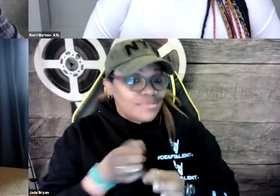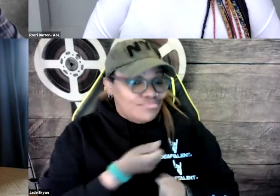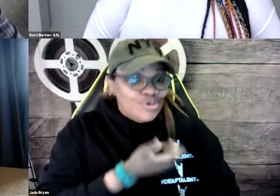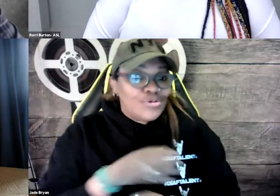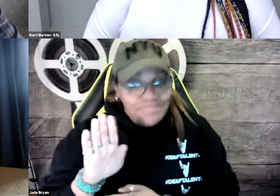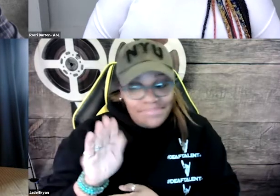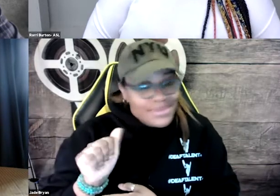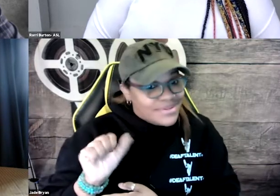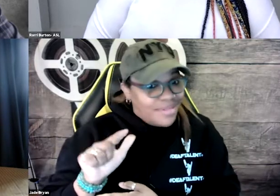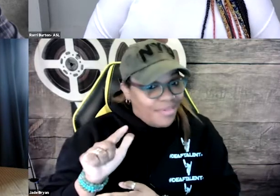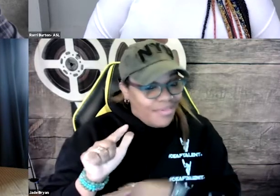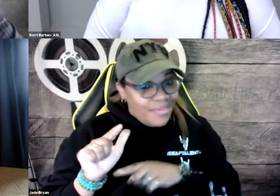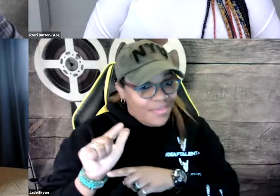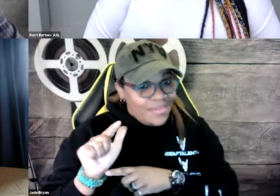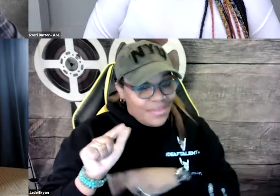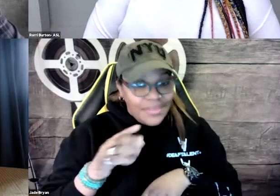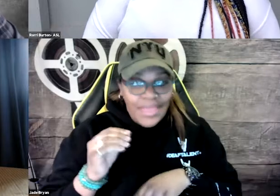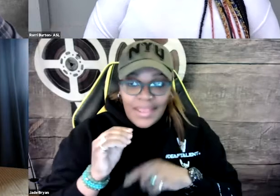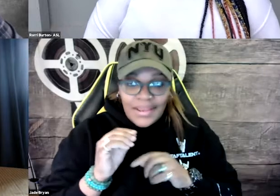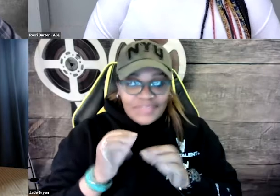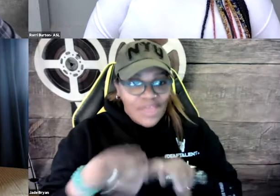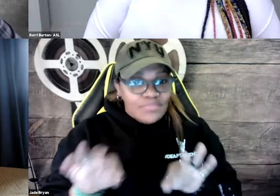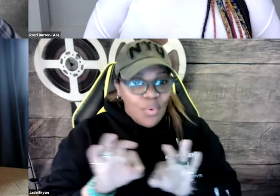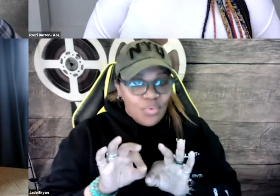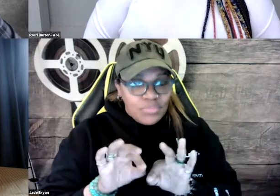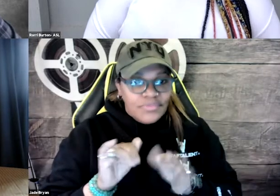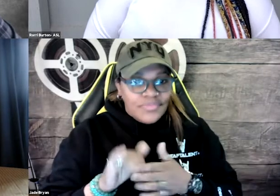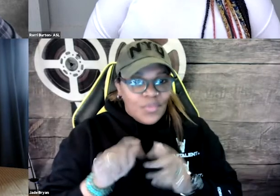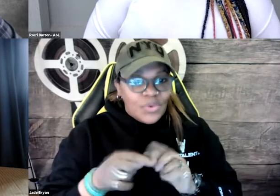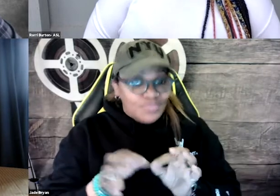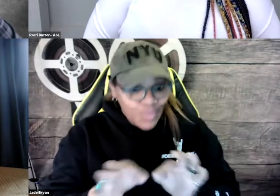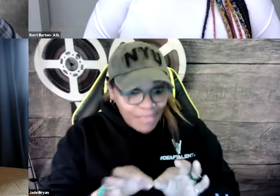For example, BASL, Black American Sign Language.